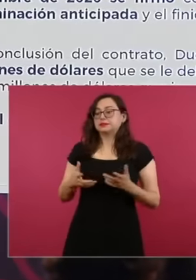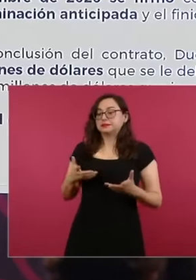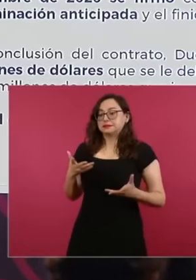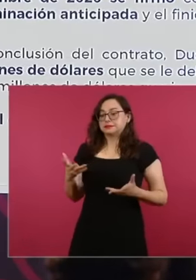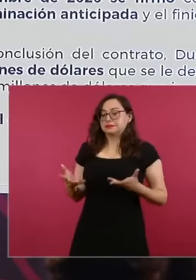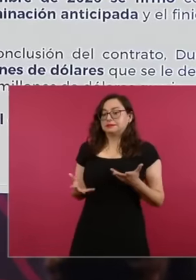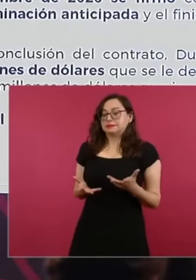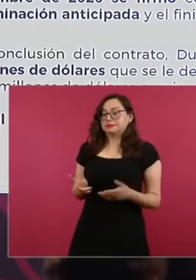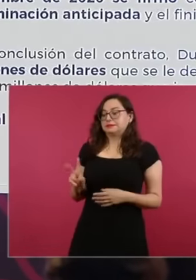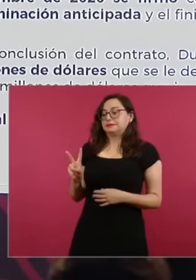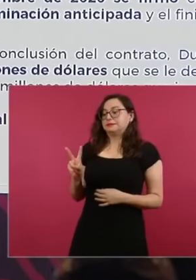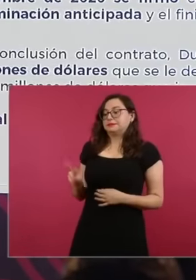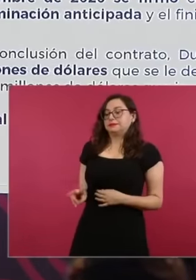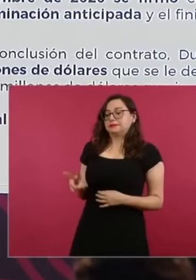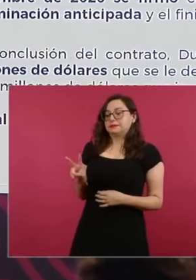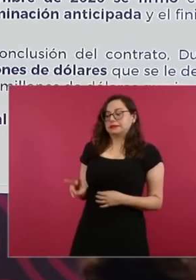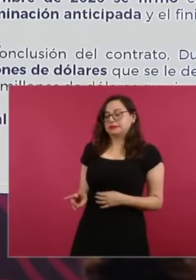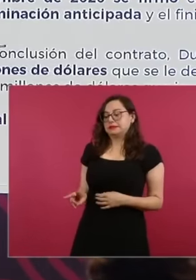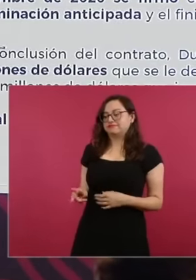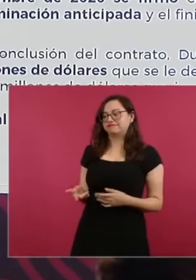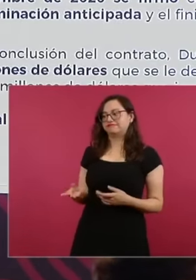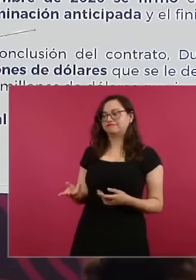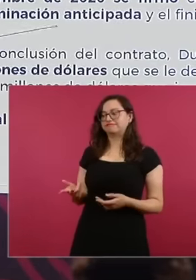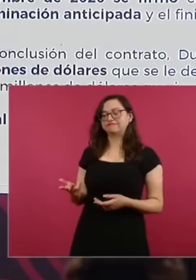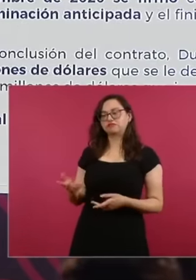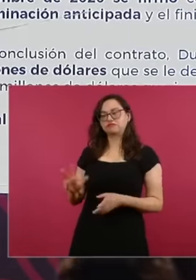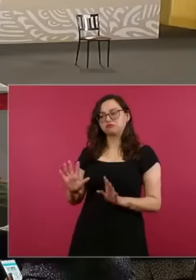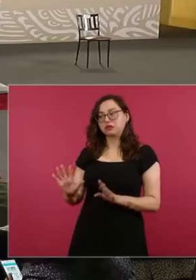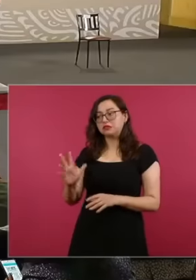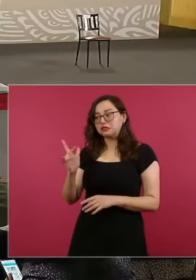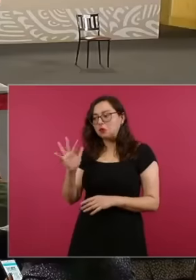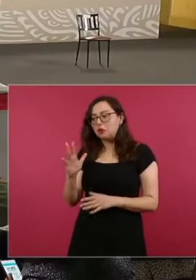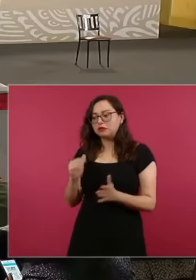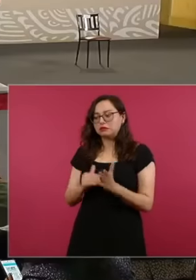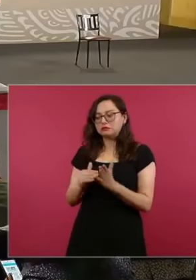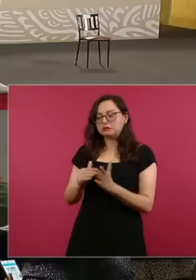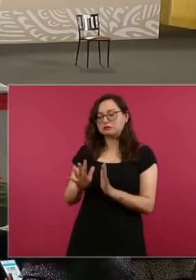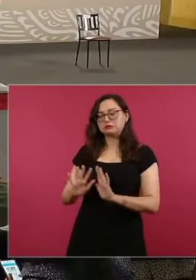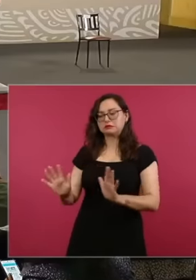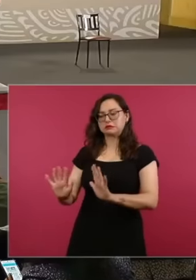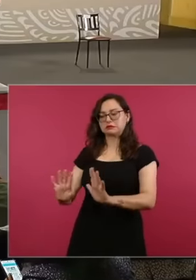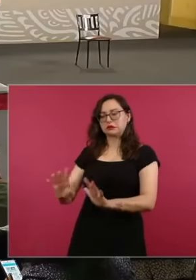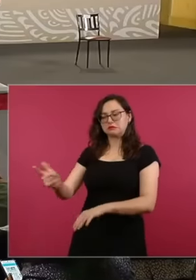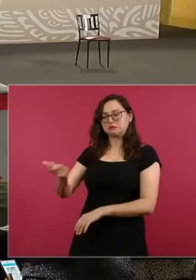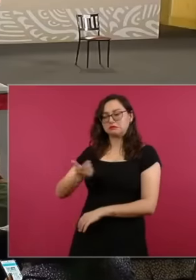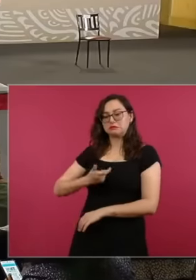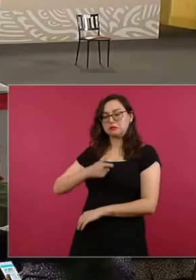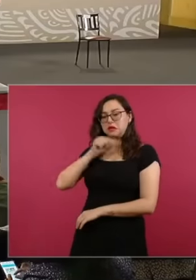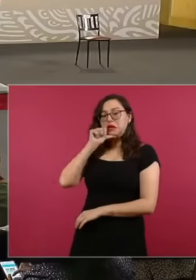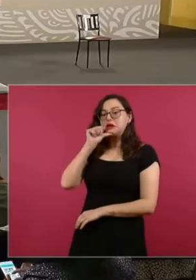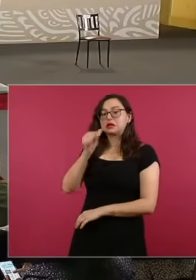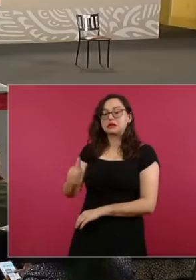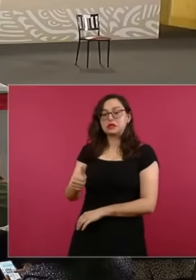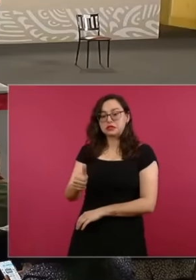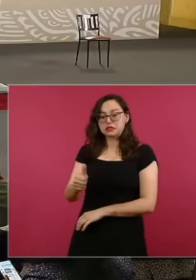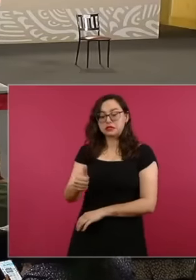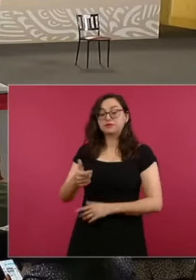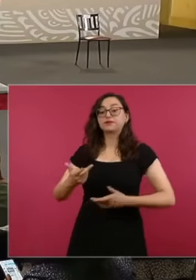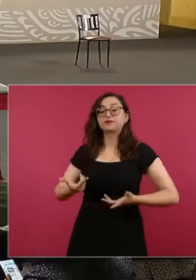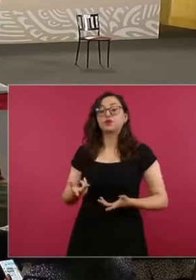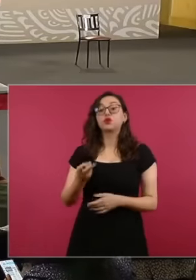dollars, that we suspended the payment owed to it in monthly fees and waived 244